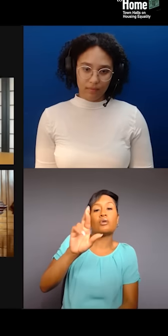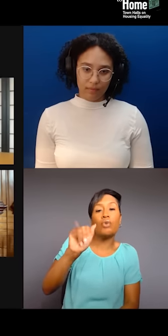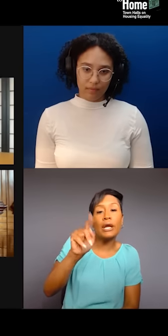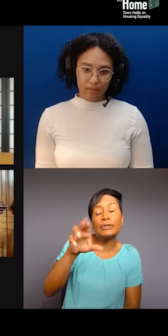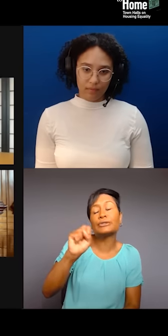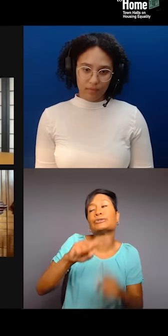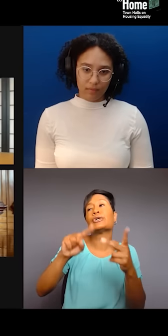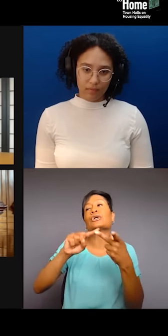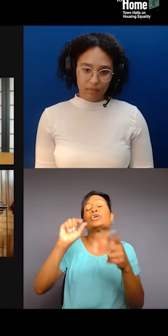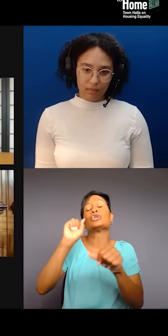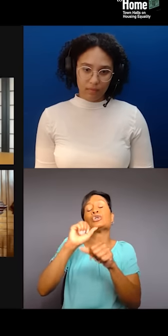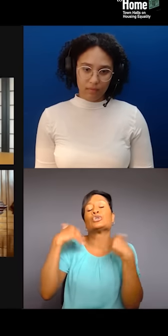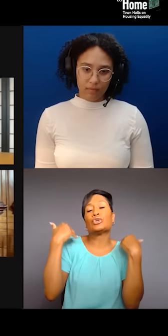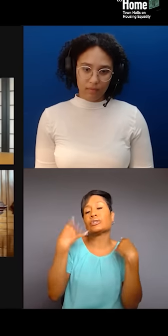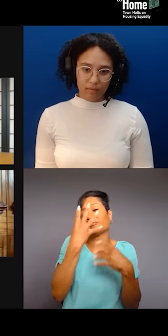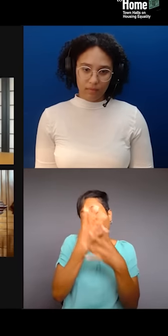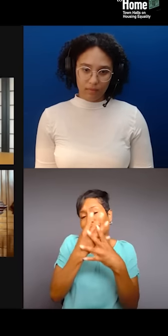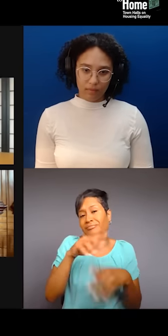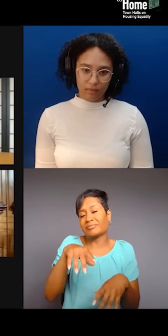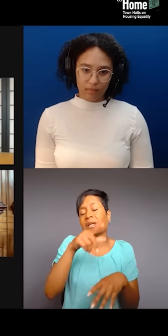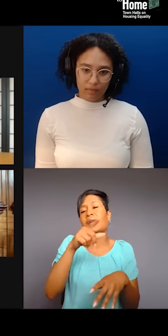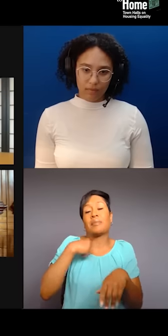I currently am a counselor at a center for homeless youth.